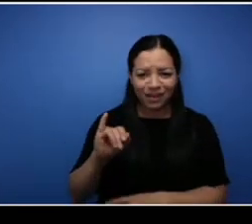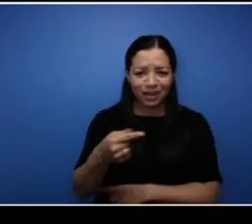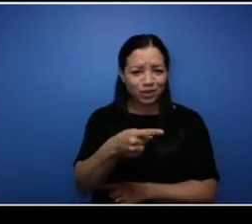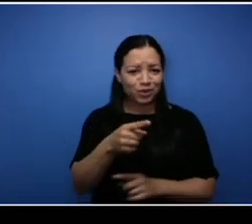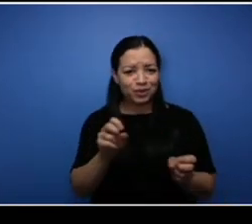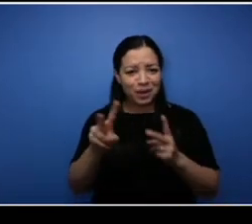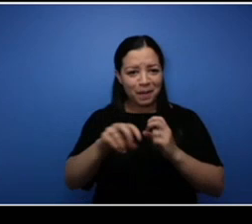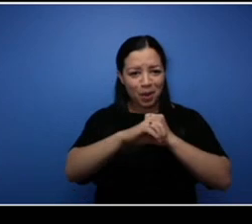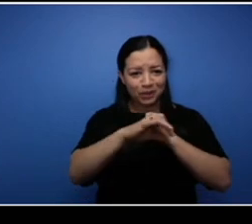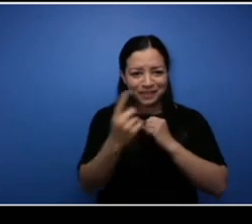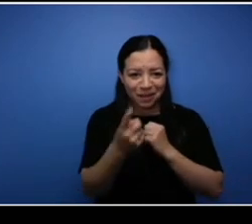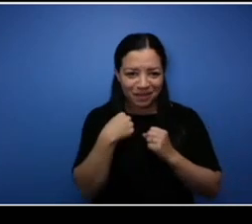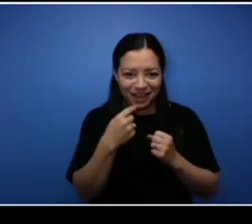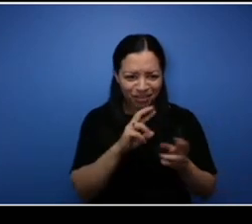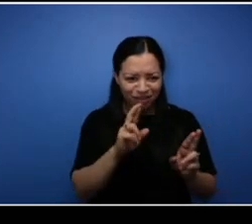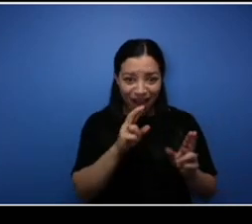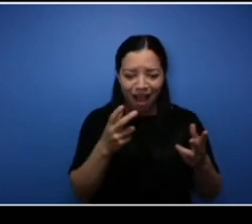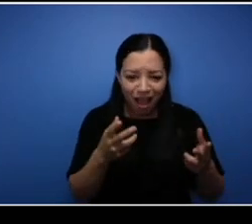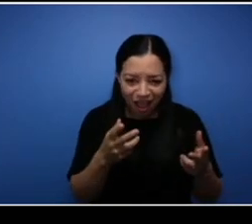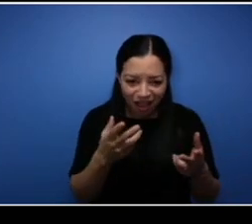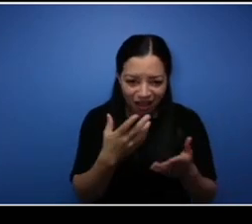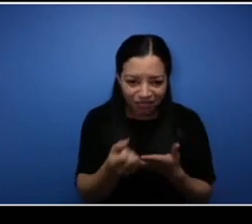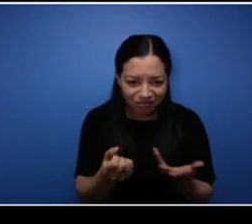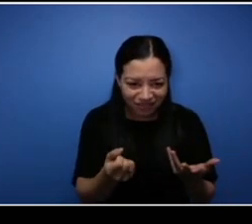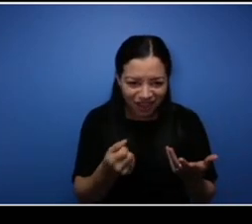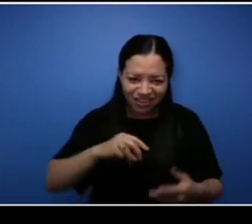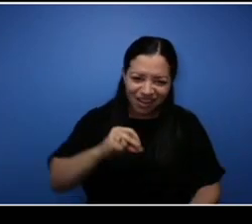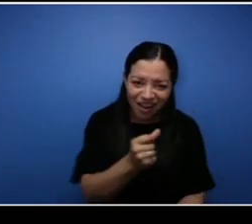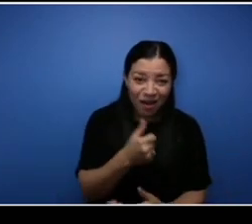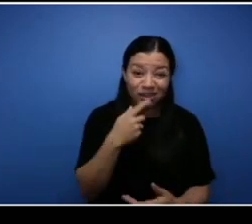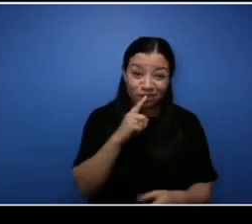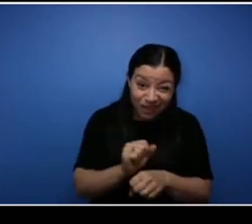think it was sold I was like dang, it was going quick. So I really like how you you've